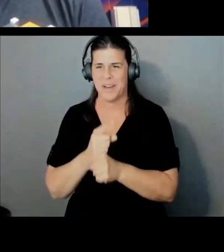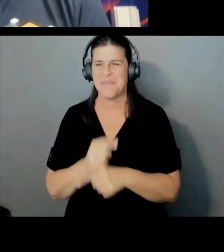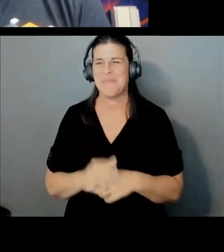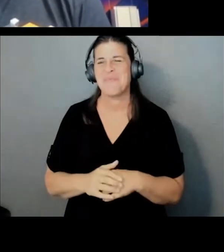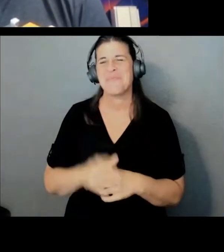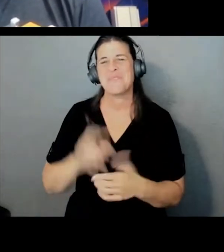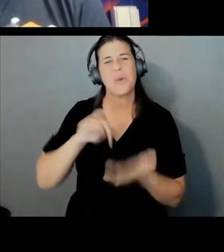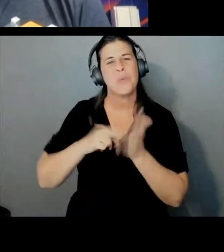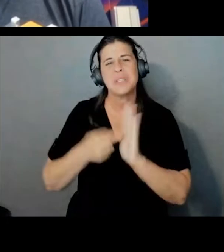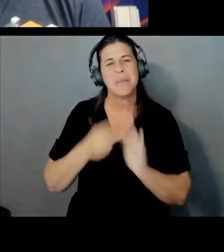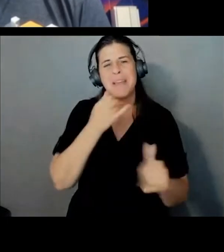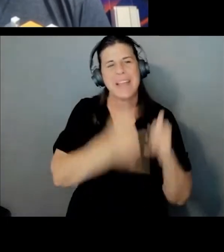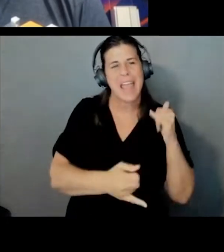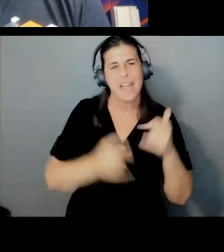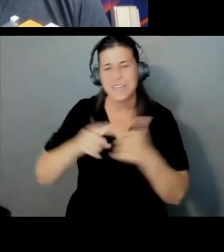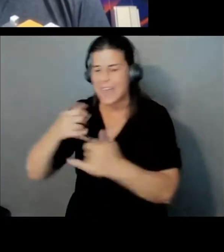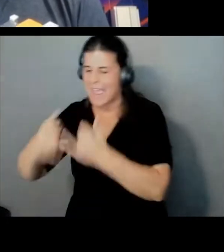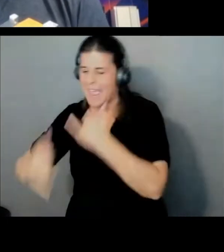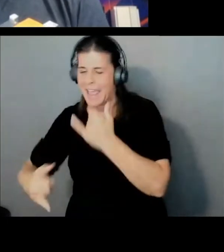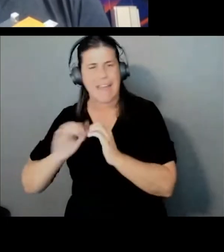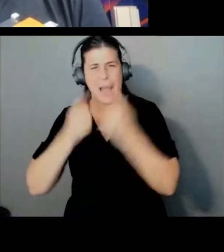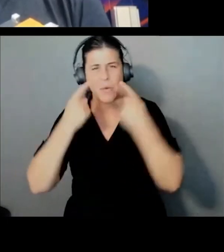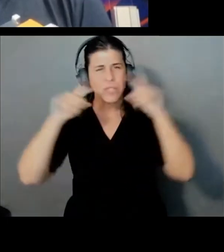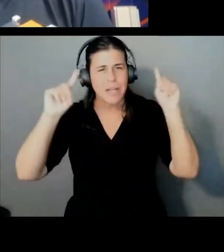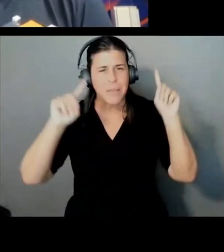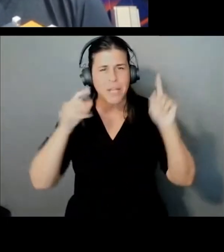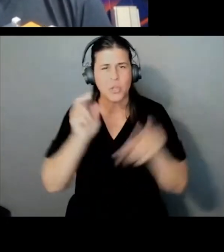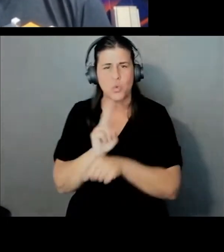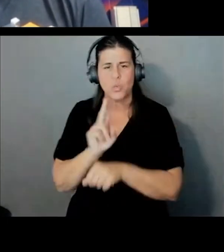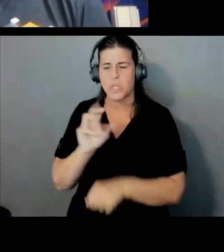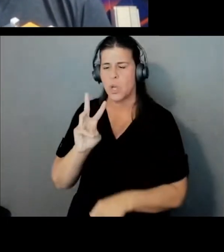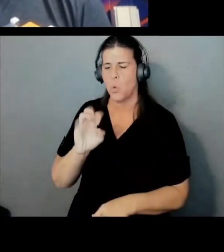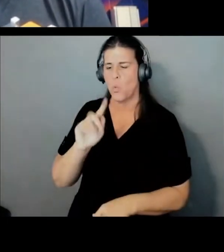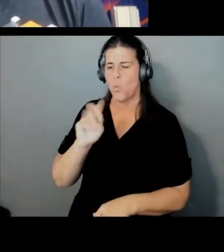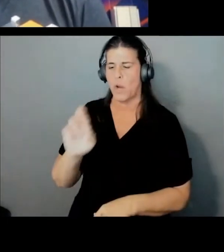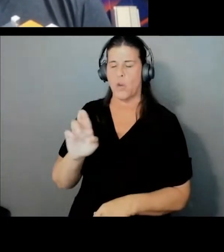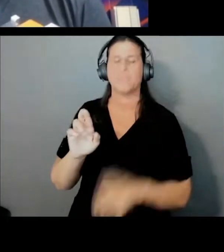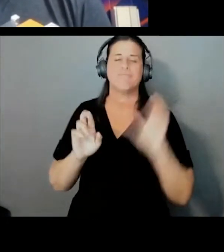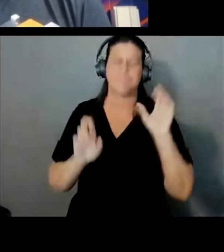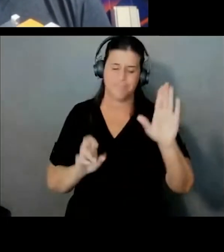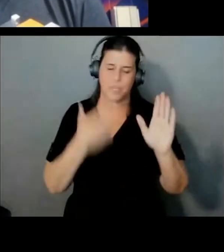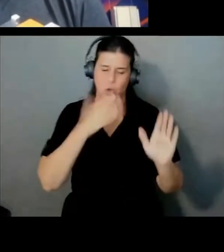How is that accomplished in Wickr? Okay, great question. And so this is different, right?